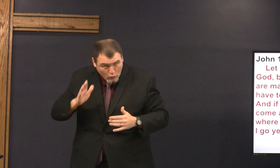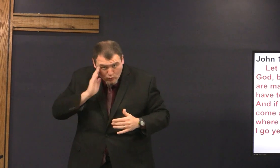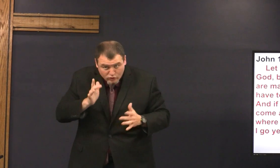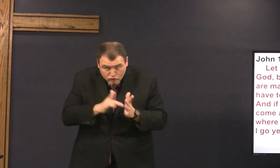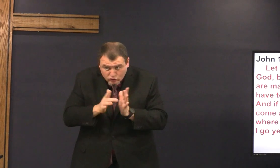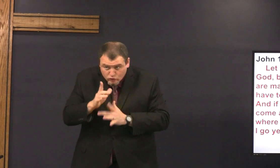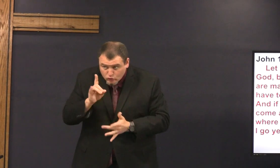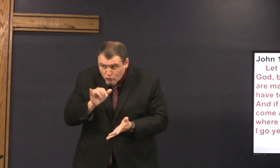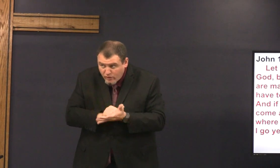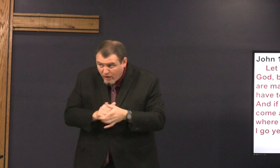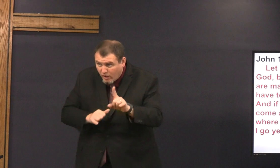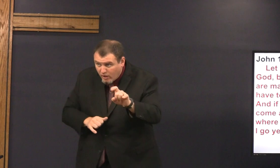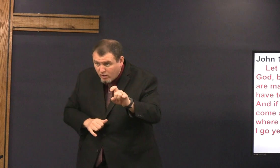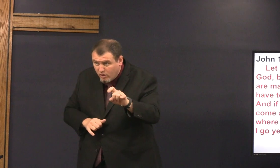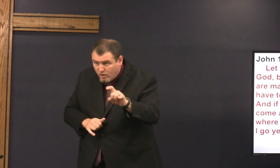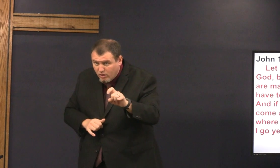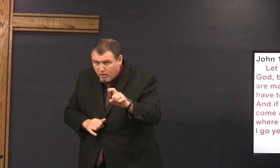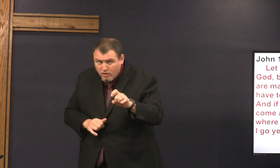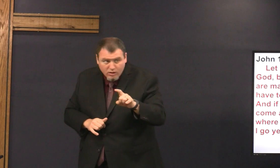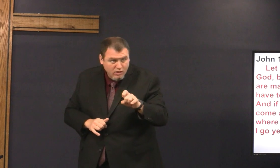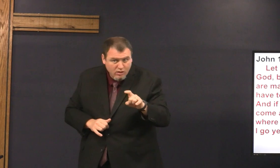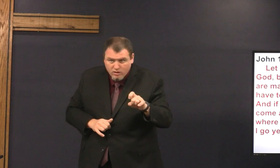in heaven do you think Jesus is going to do that